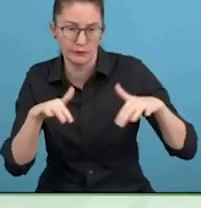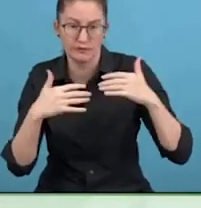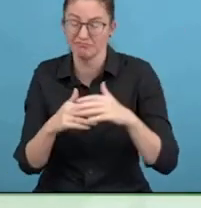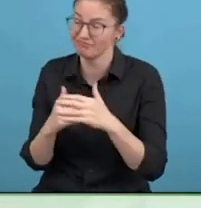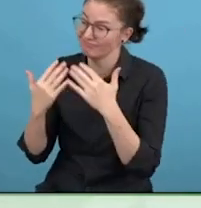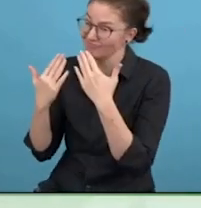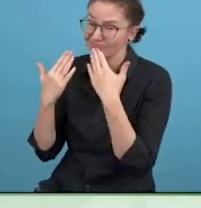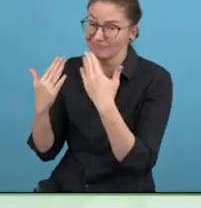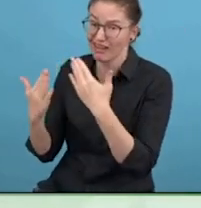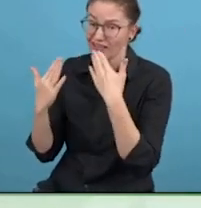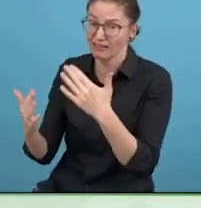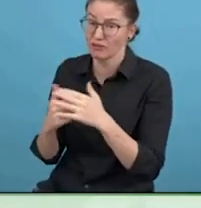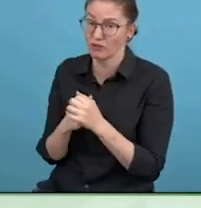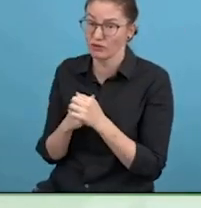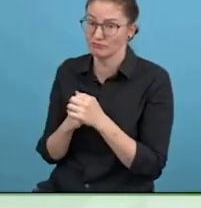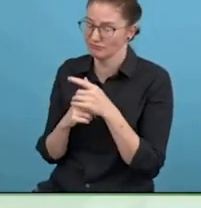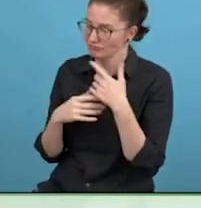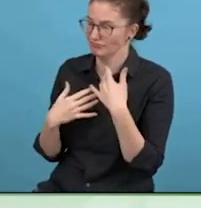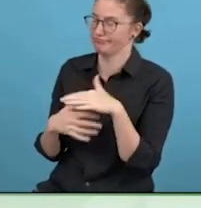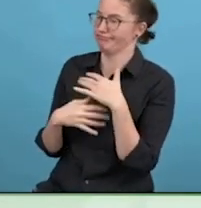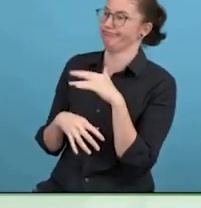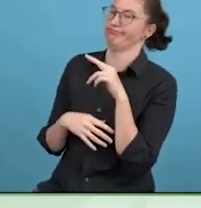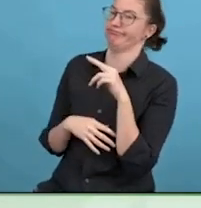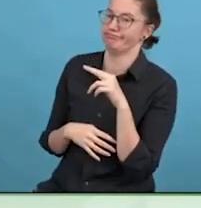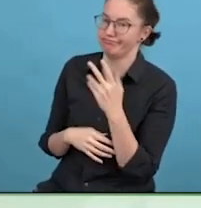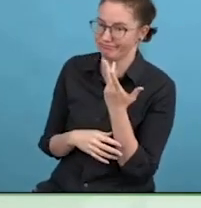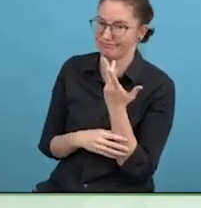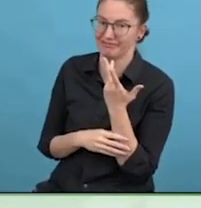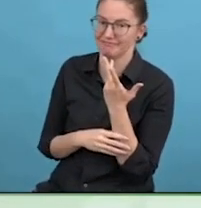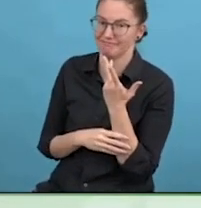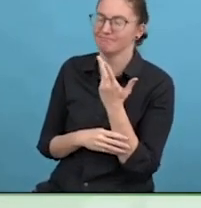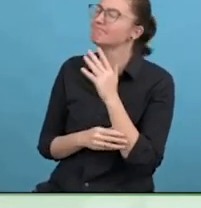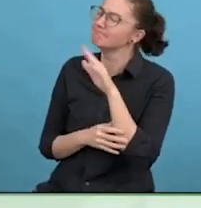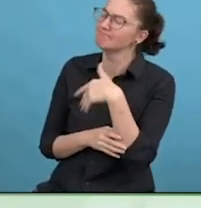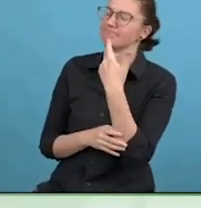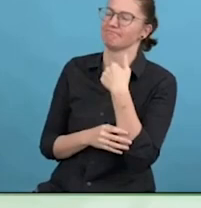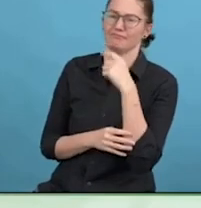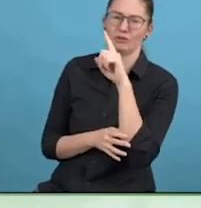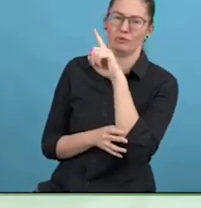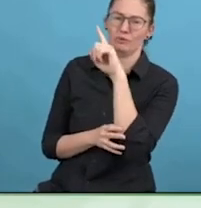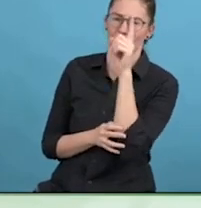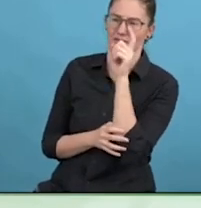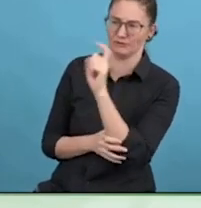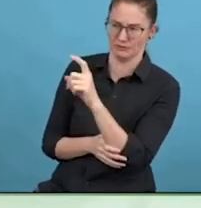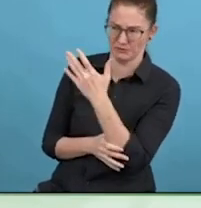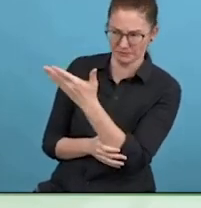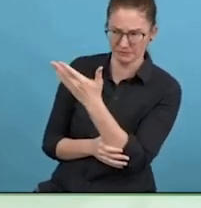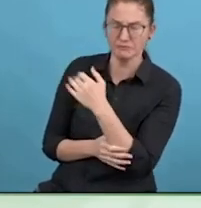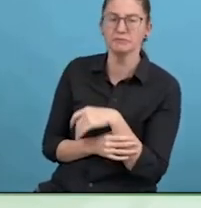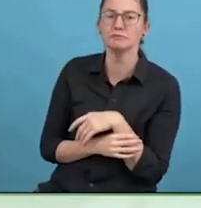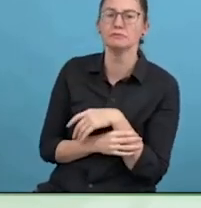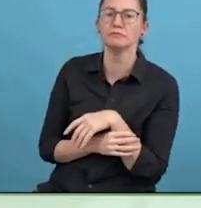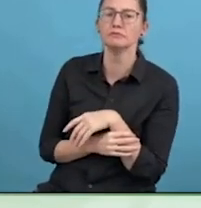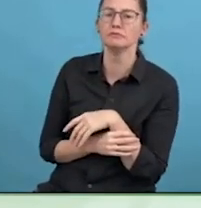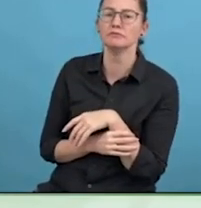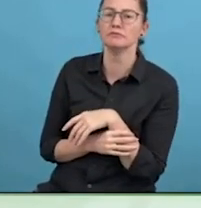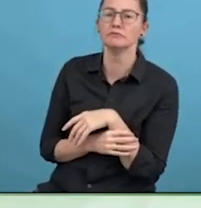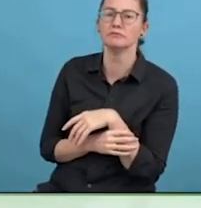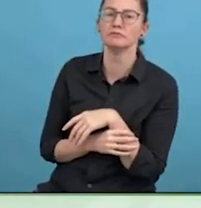accommodations you have made in your personal and professional life, to accommodate the disabling effects of long COVID.